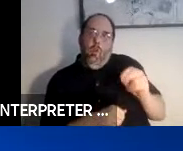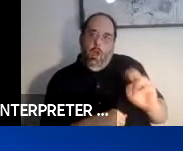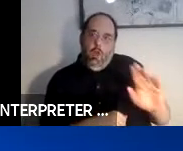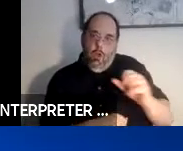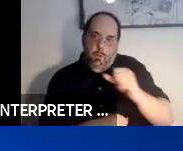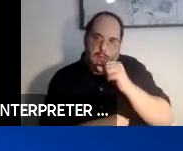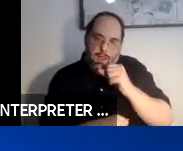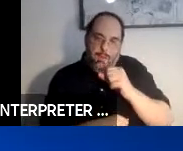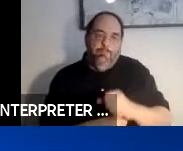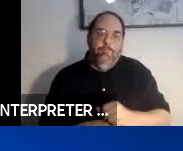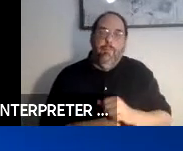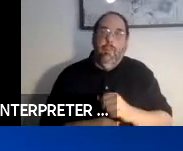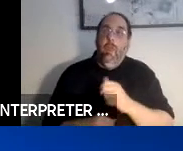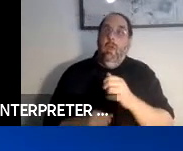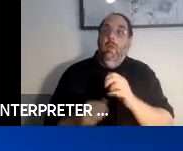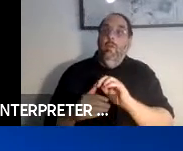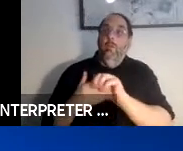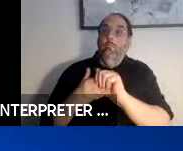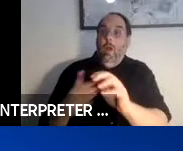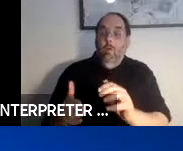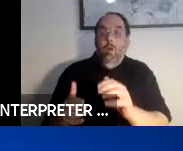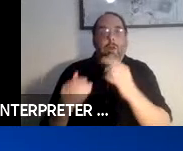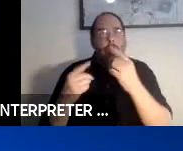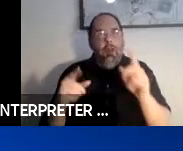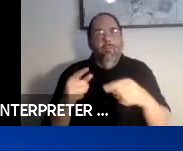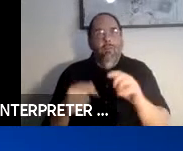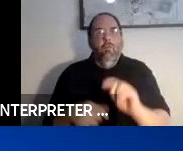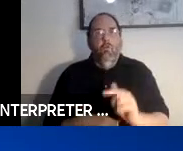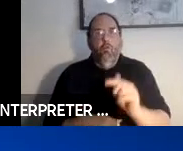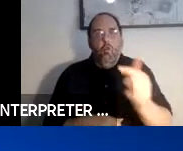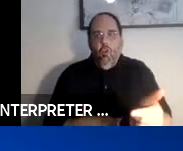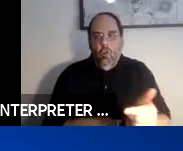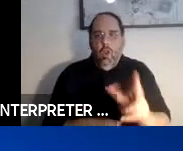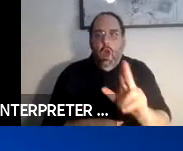The moderator will then announce when it is your turn to unmute yourself and speak.